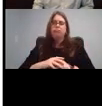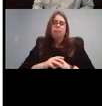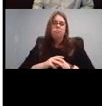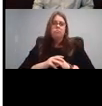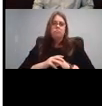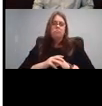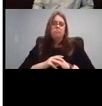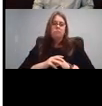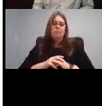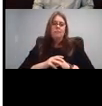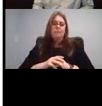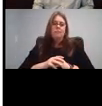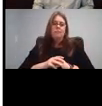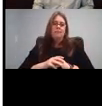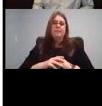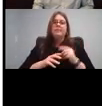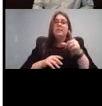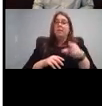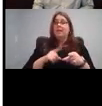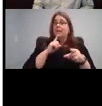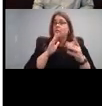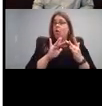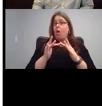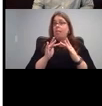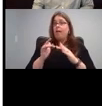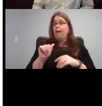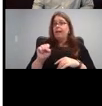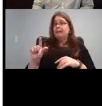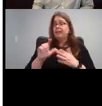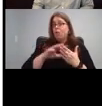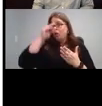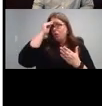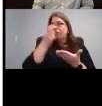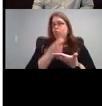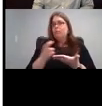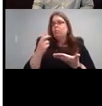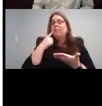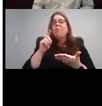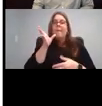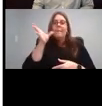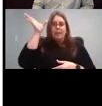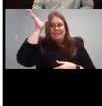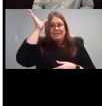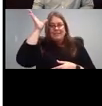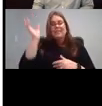to highlight though, these are online ASL learning resources for parents.